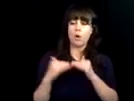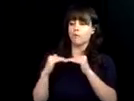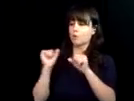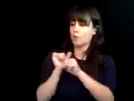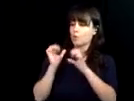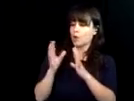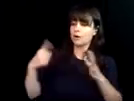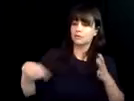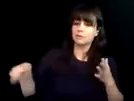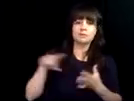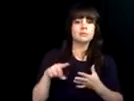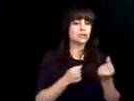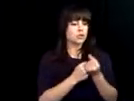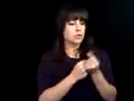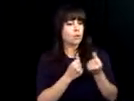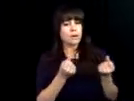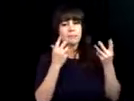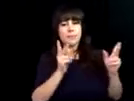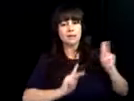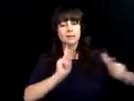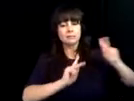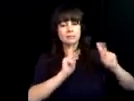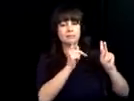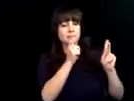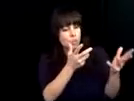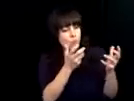the department of the blind and vision impaired for the last fifty years